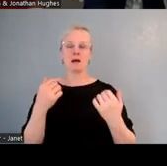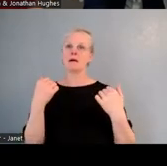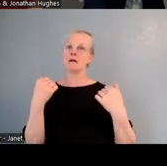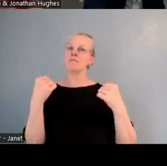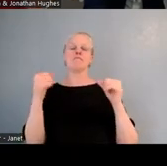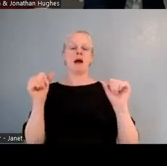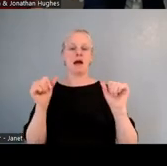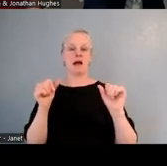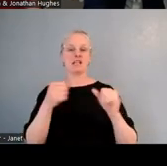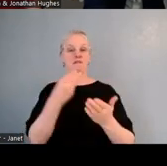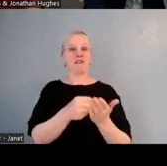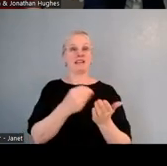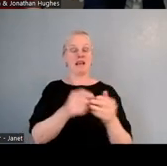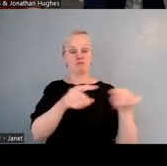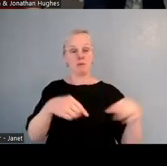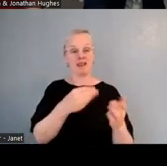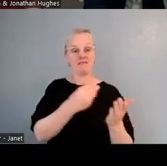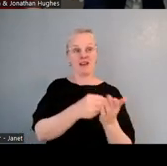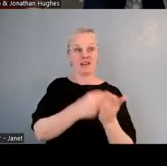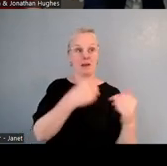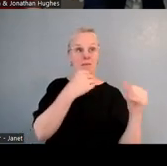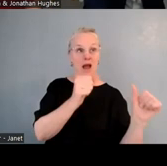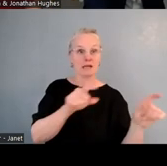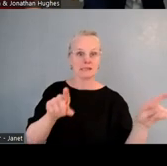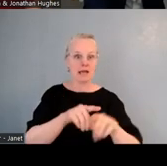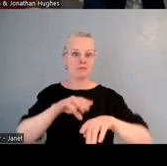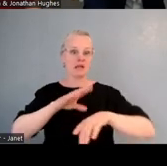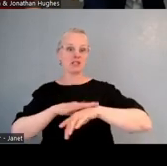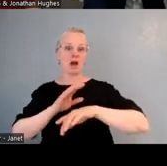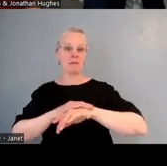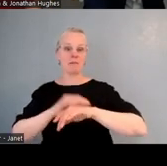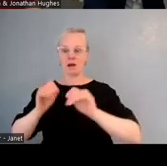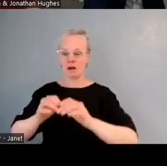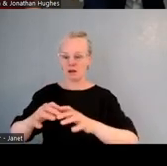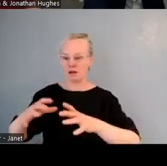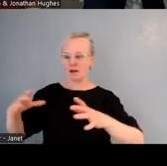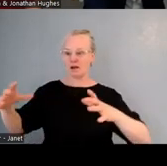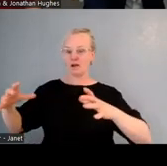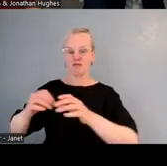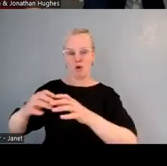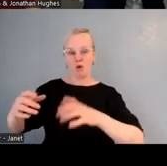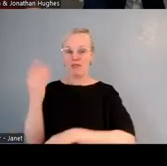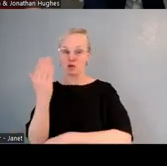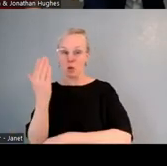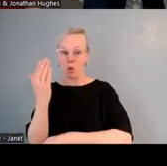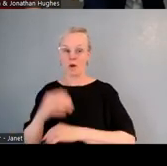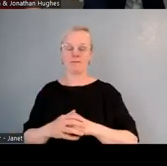to really grow ngā uri o ngā iwi to 80 students, and the board of trustees, which I was on at the time,